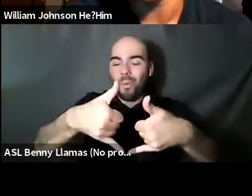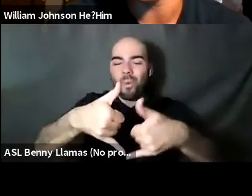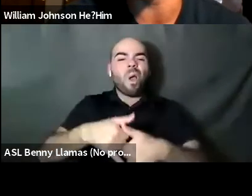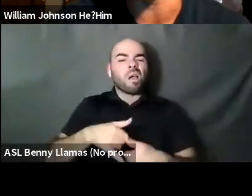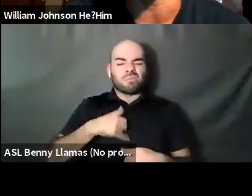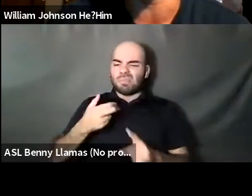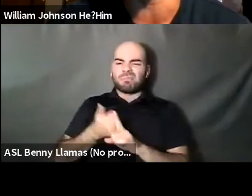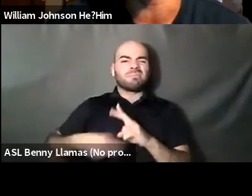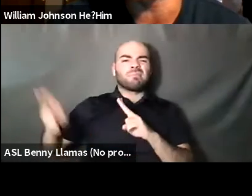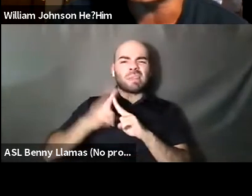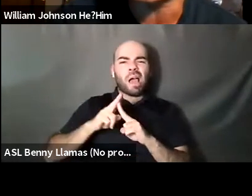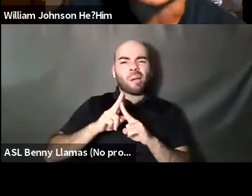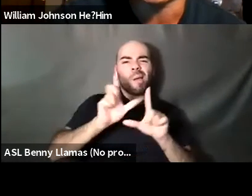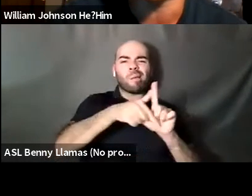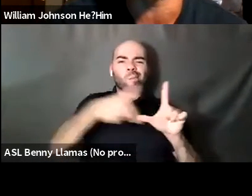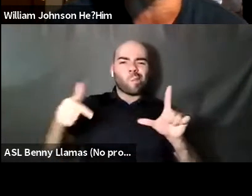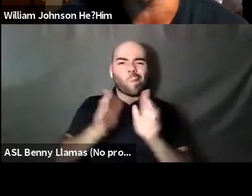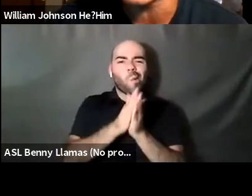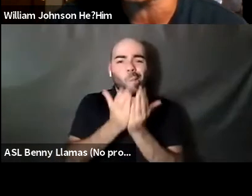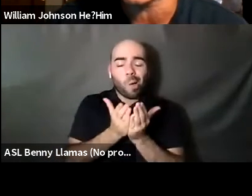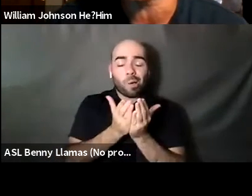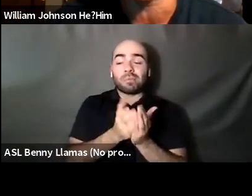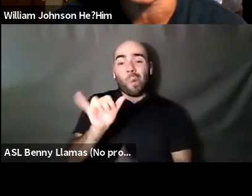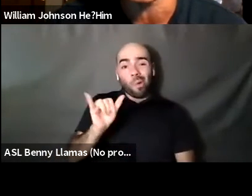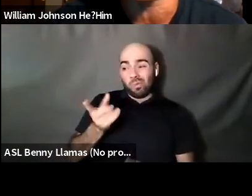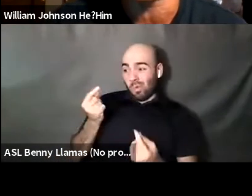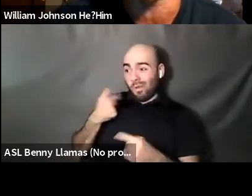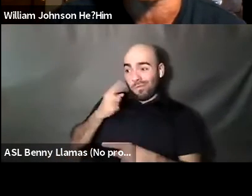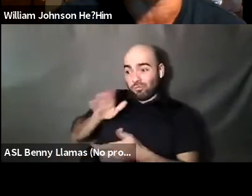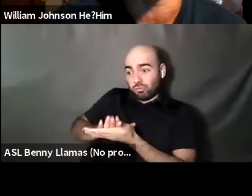William Johnson He?Him: We also bring books in the school so that queer kids can see themselves reflected in the books they read